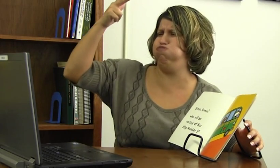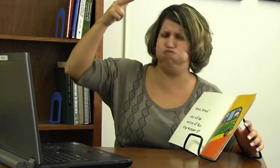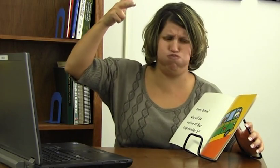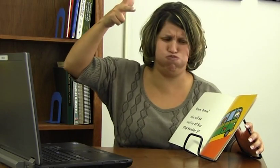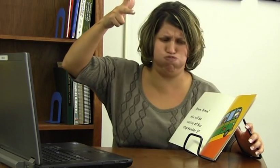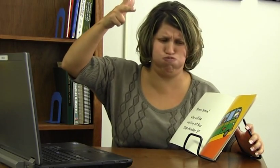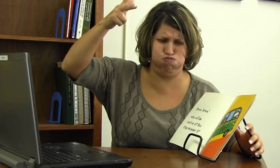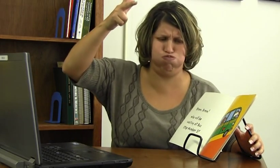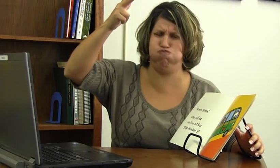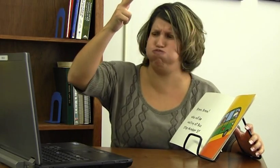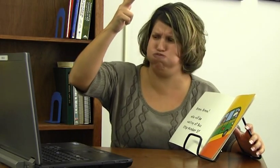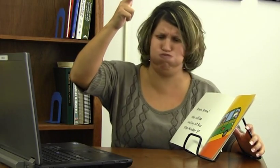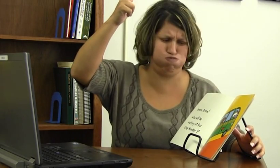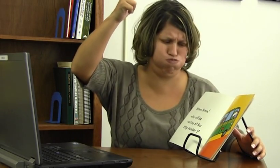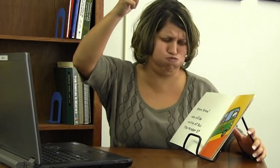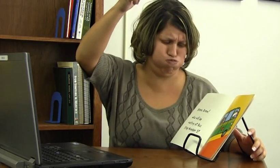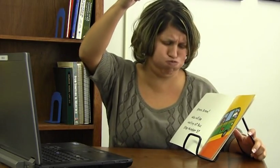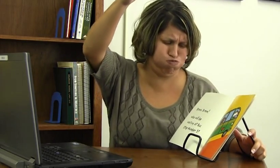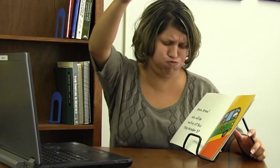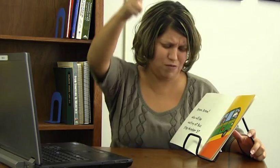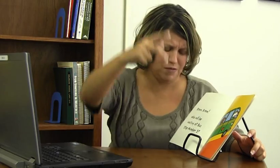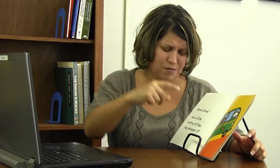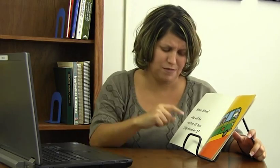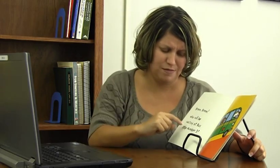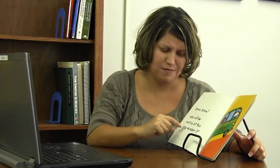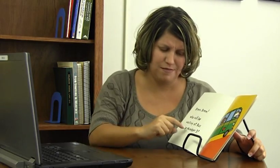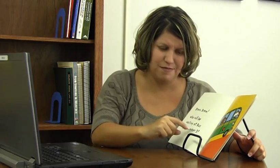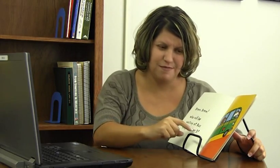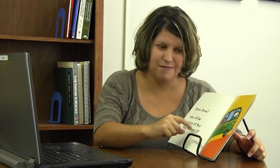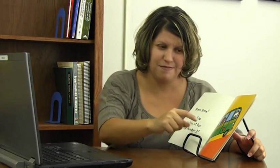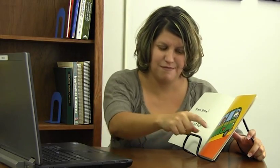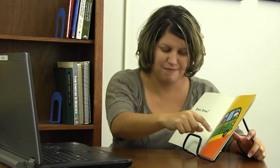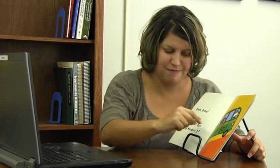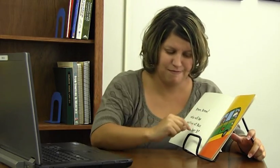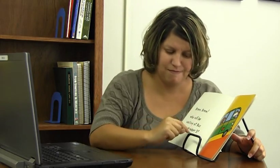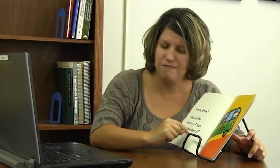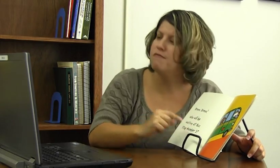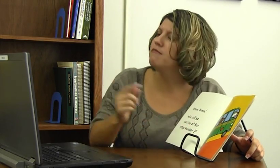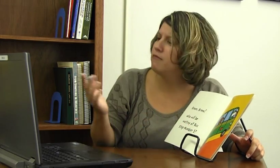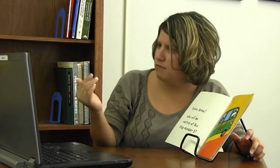Sign this.